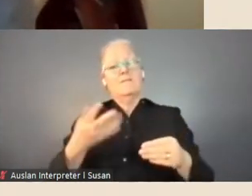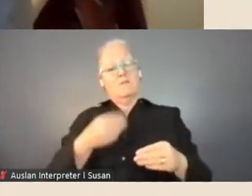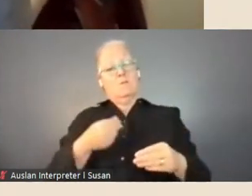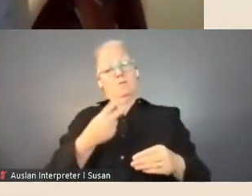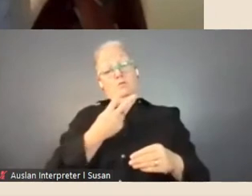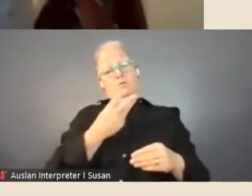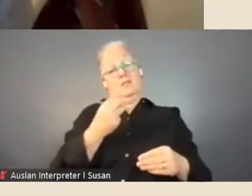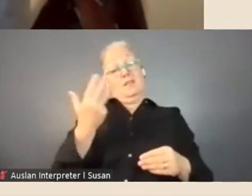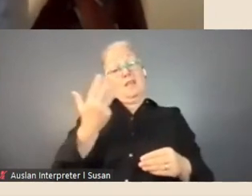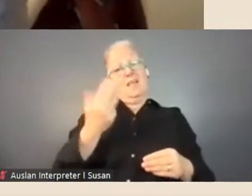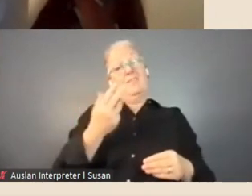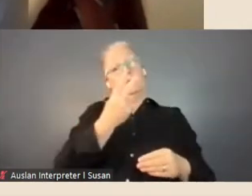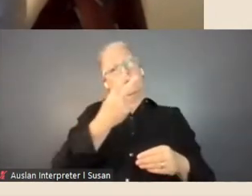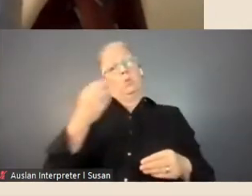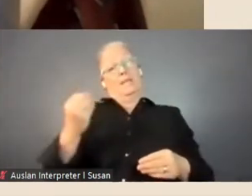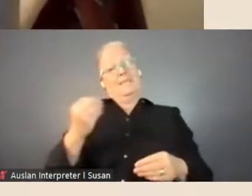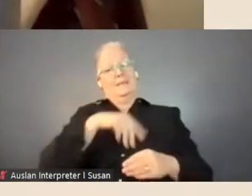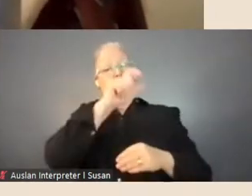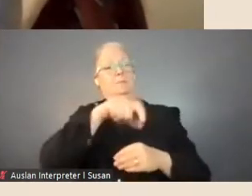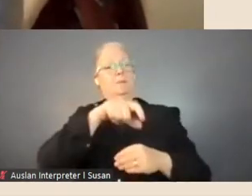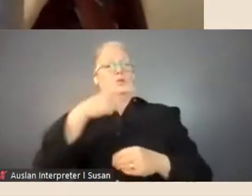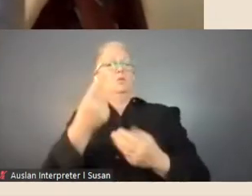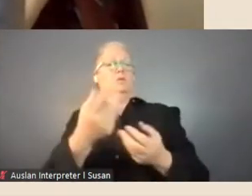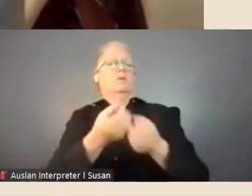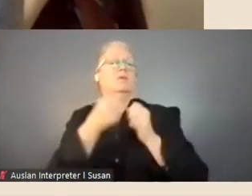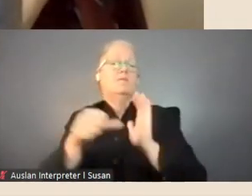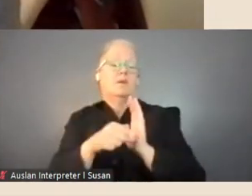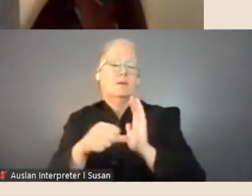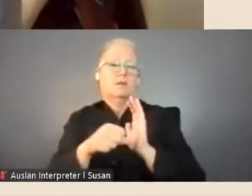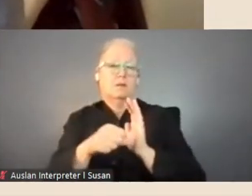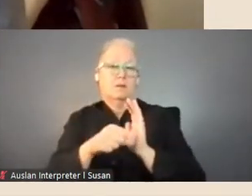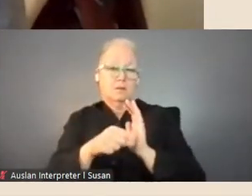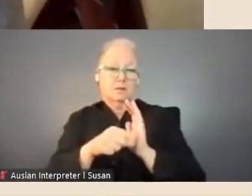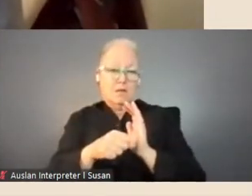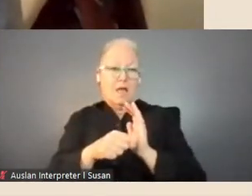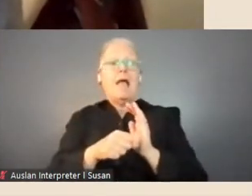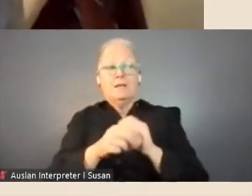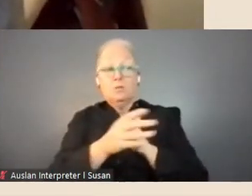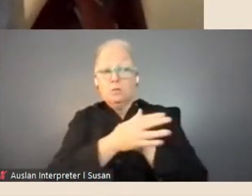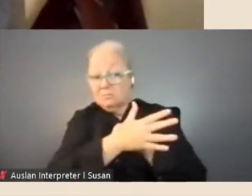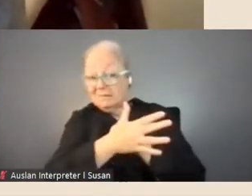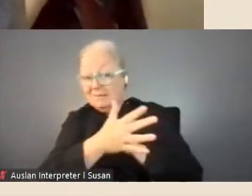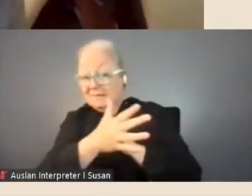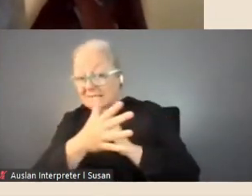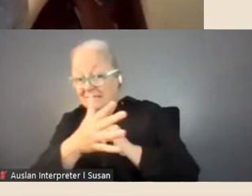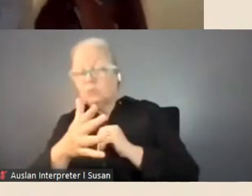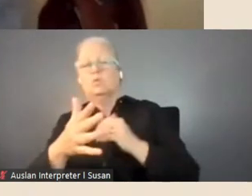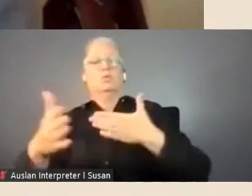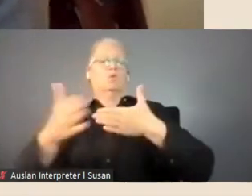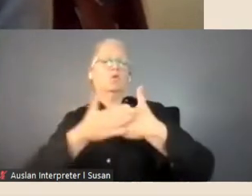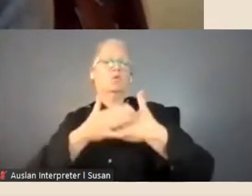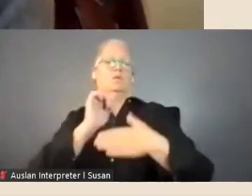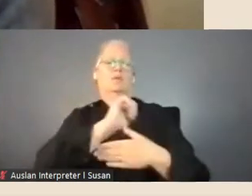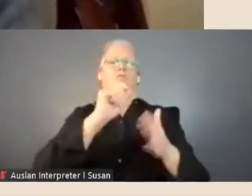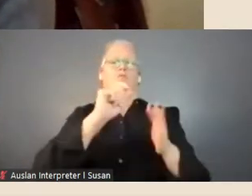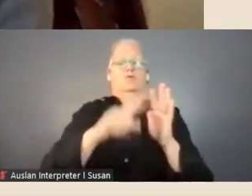to wrap up their term through the the closure. I have a collection-specific